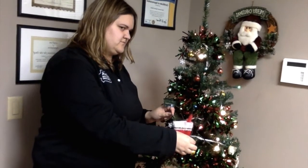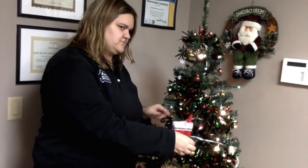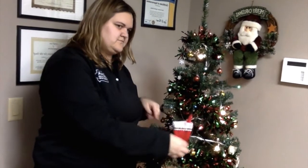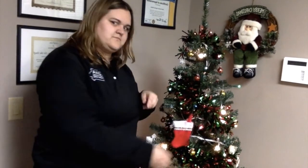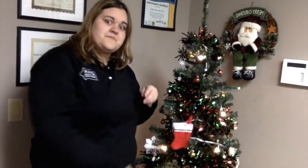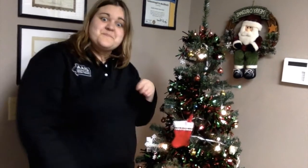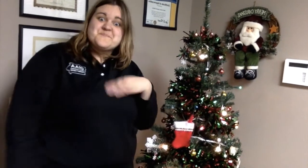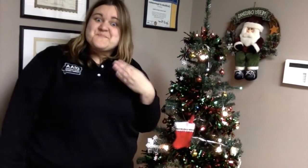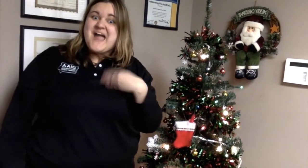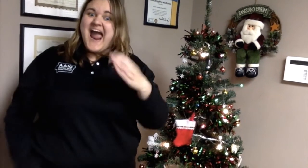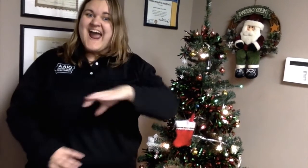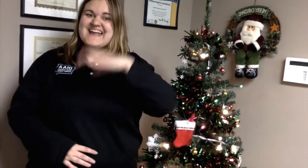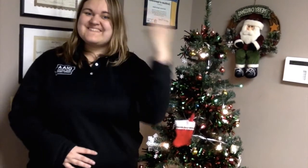Kaylee: Merry Christmas!